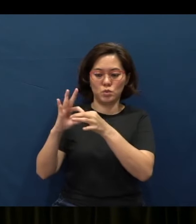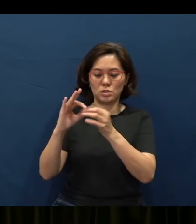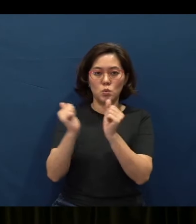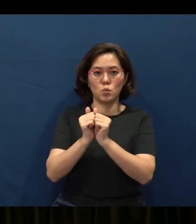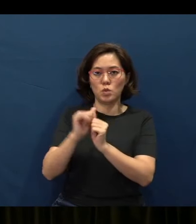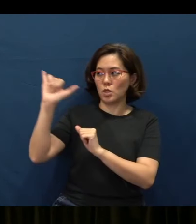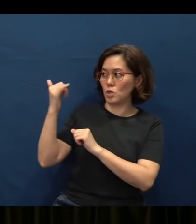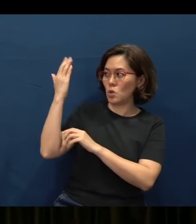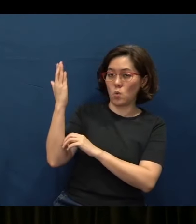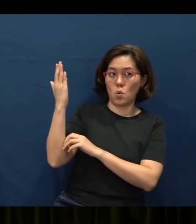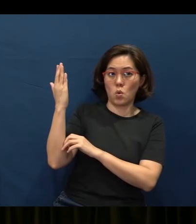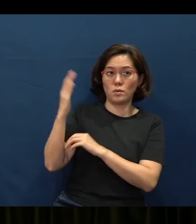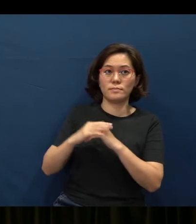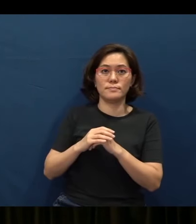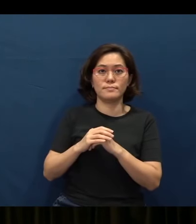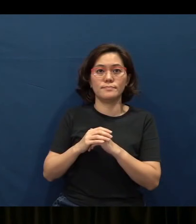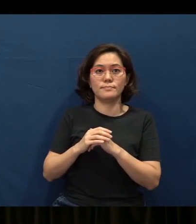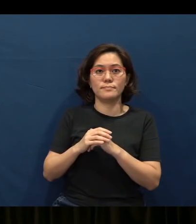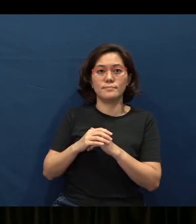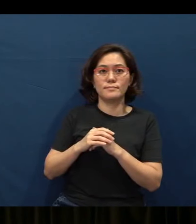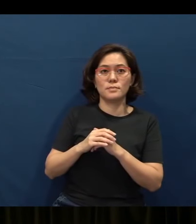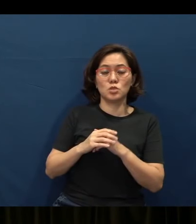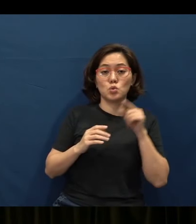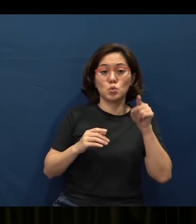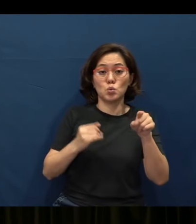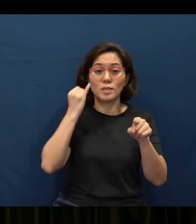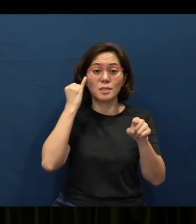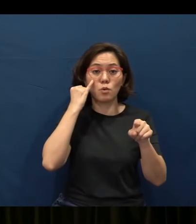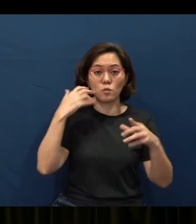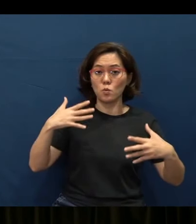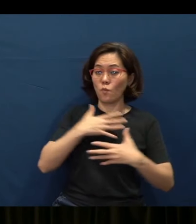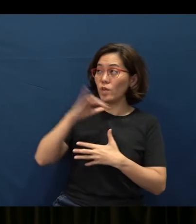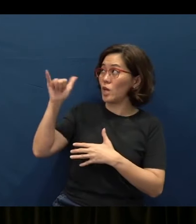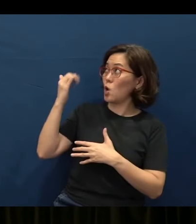okay - “Yirah Adonai”, okay, you are supposed to fear the Lord.